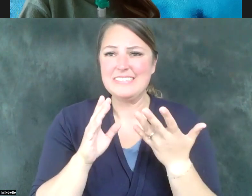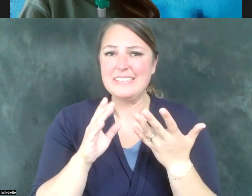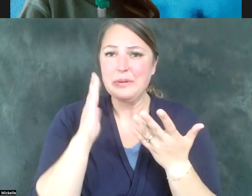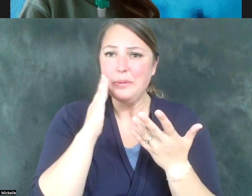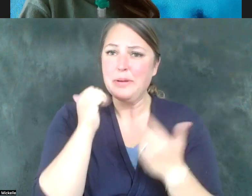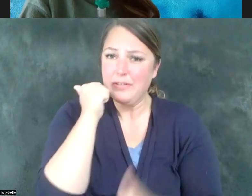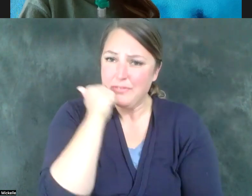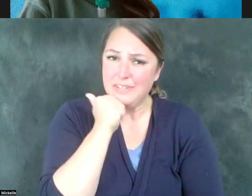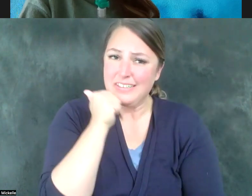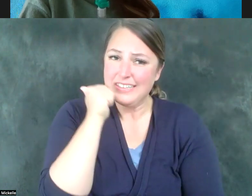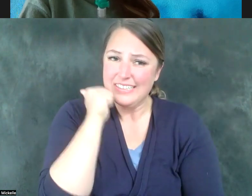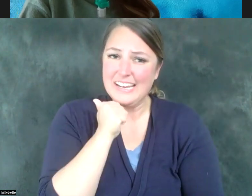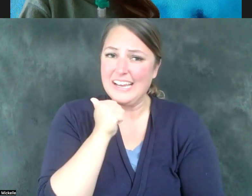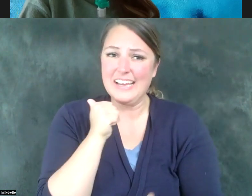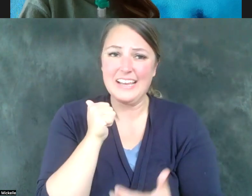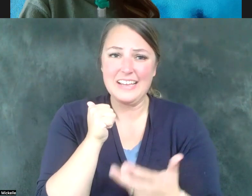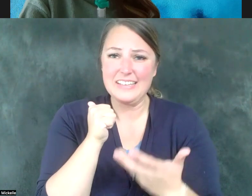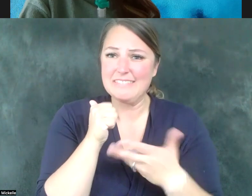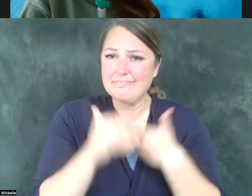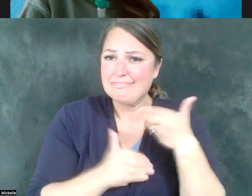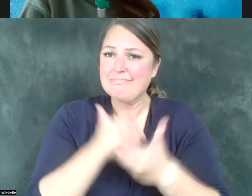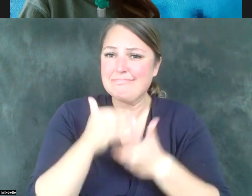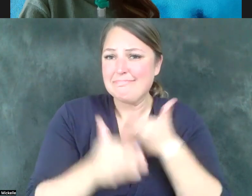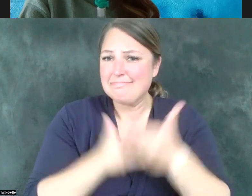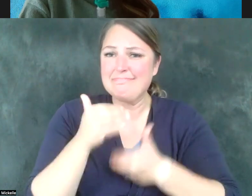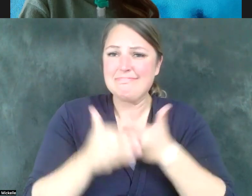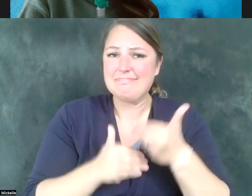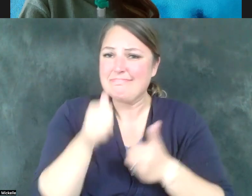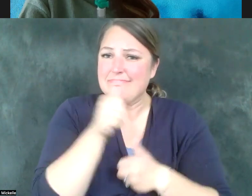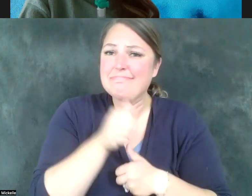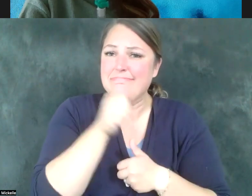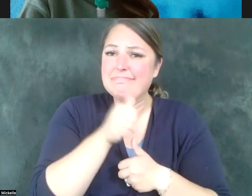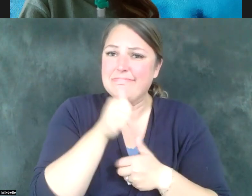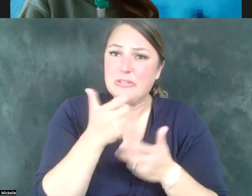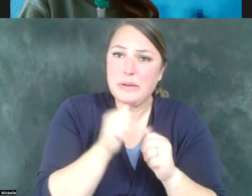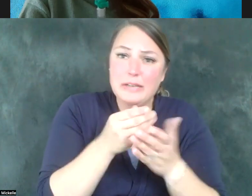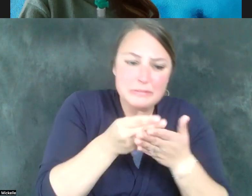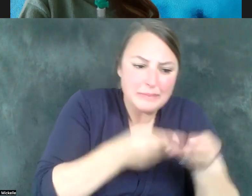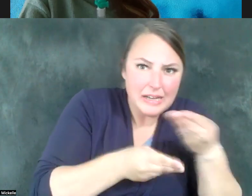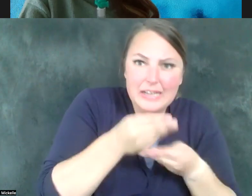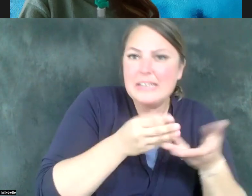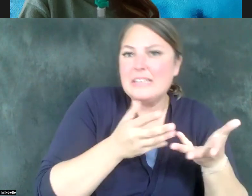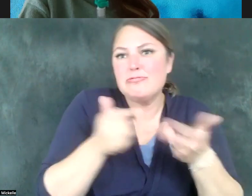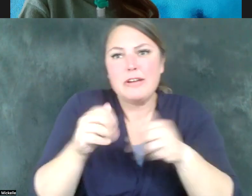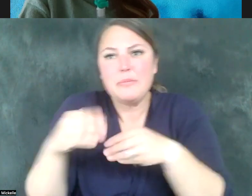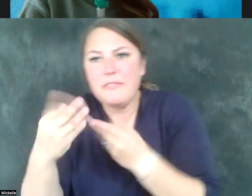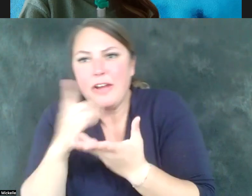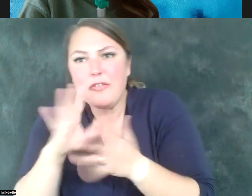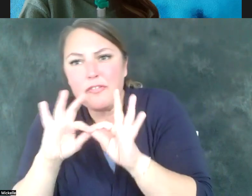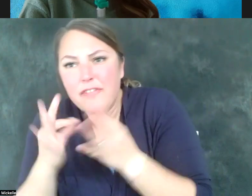functional existence where you're trying to make ends meet and trying to provide for yourself and your family,